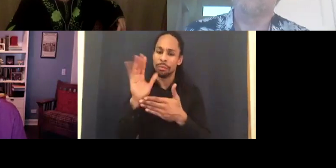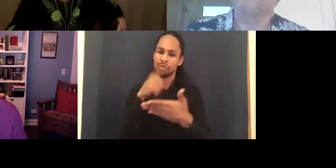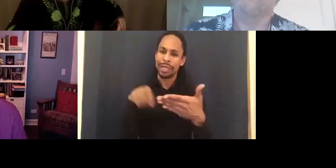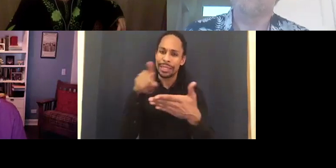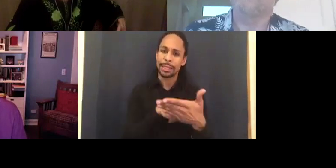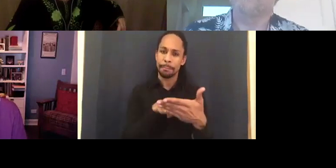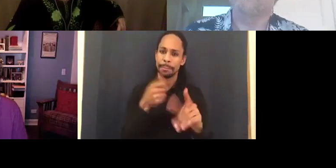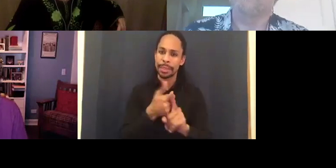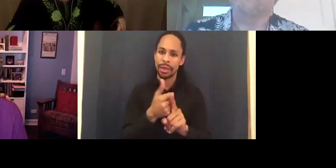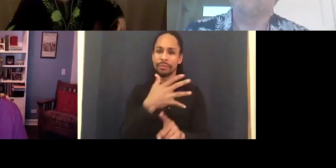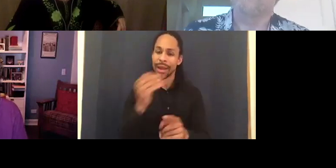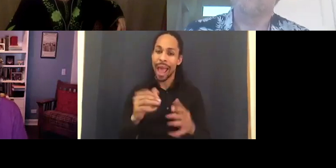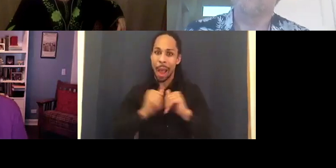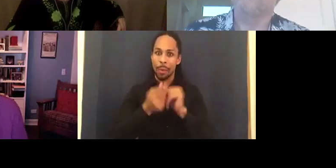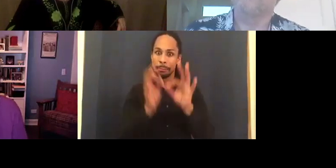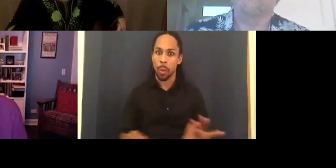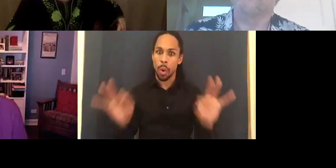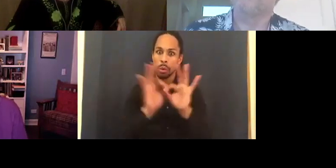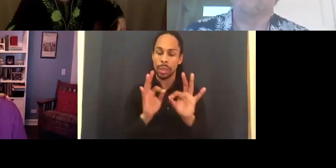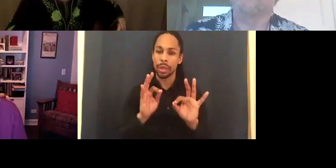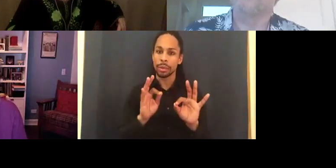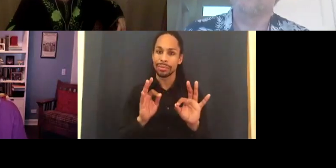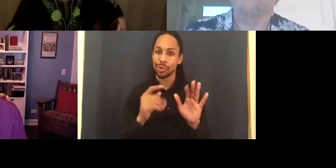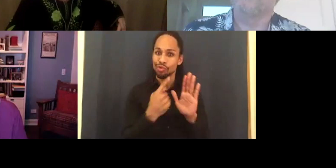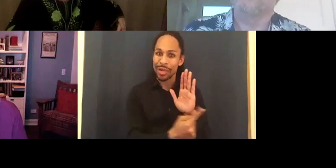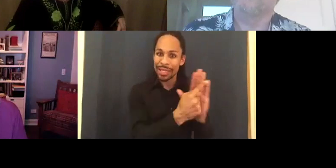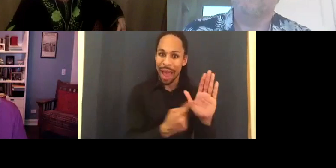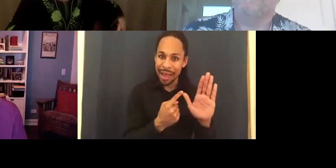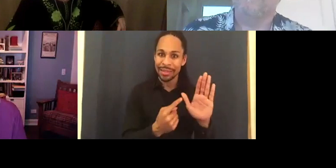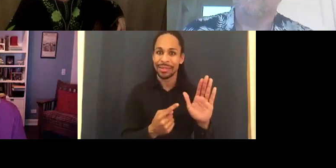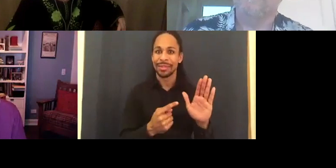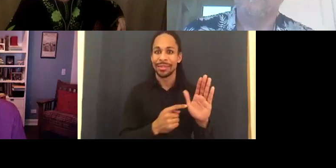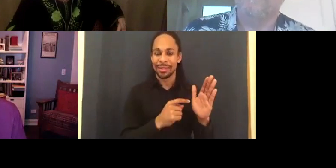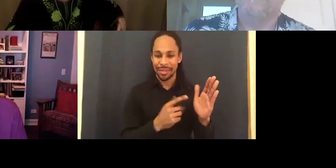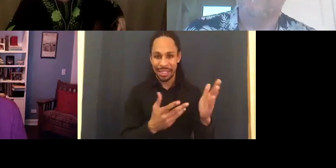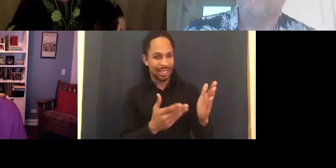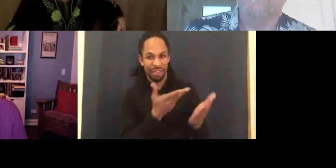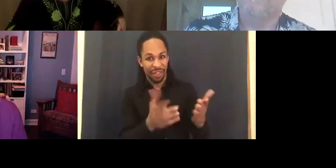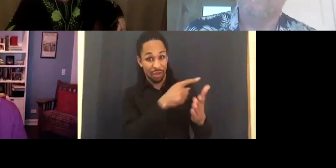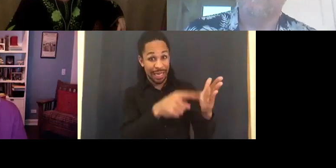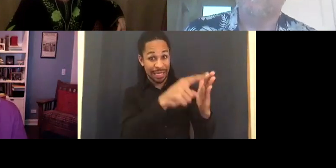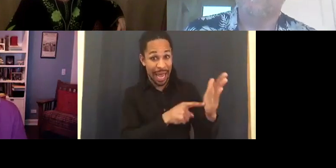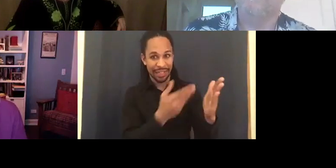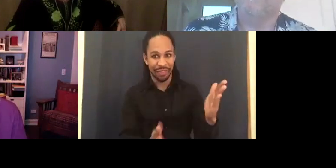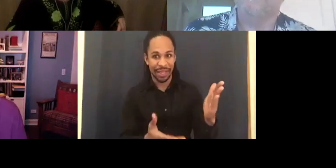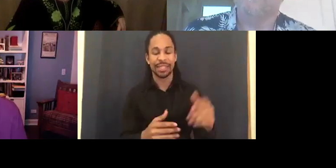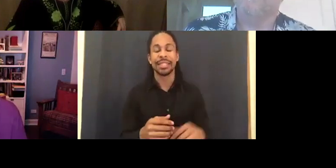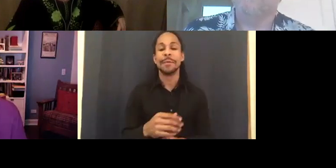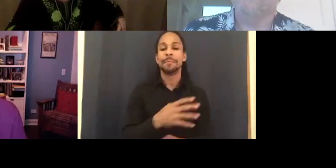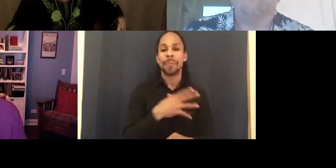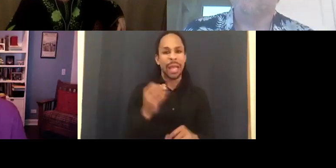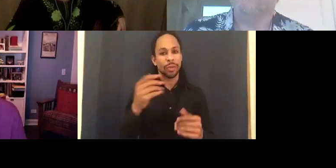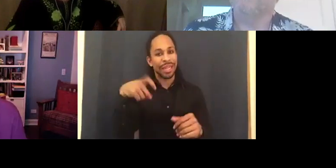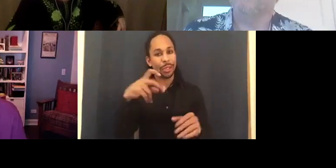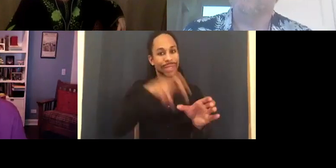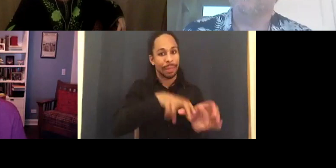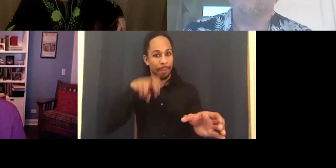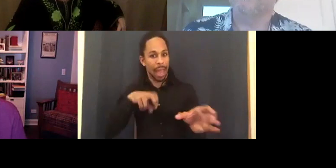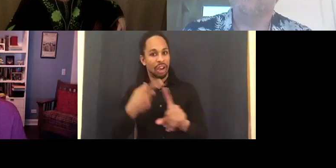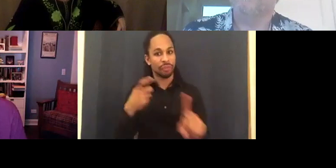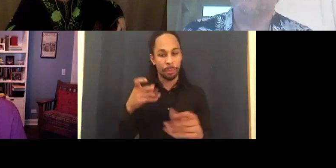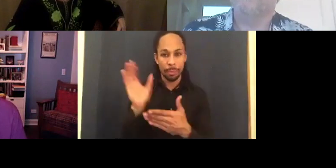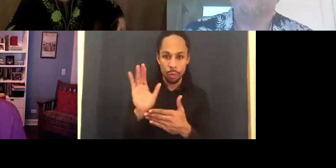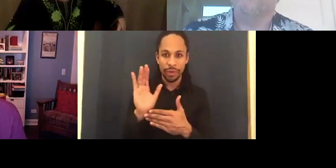And how you need to step back from a movie and ask what that movie is teaching